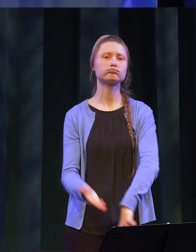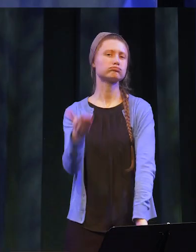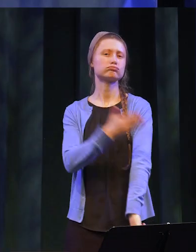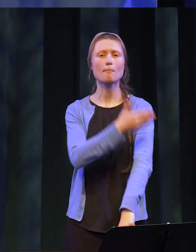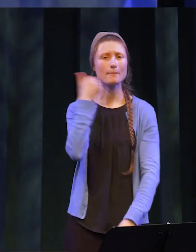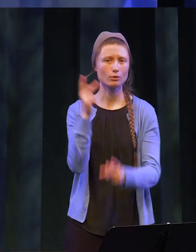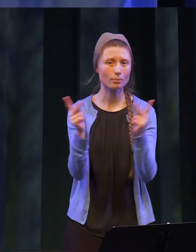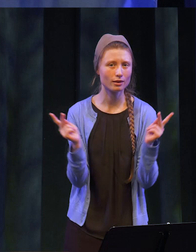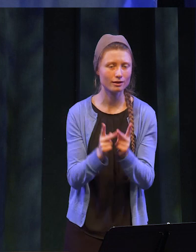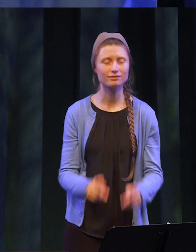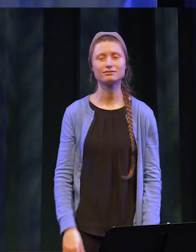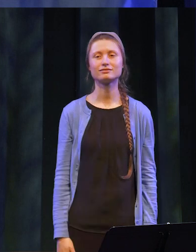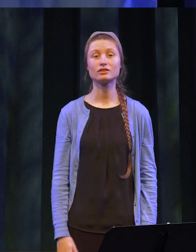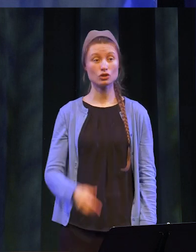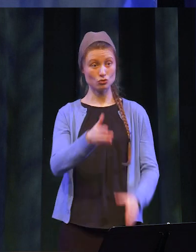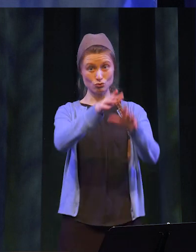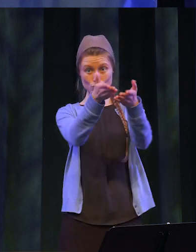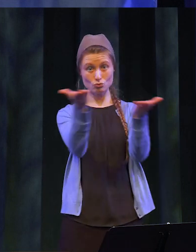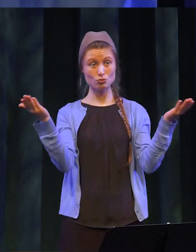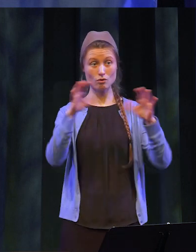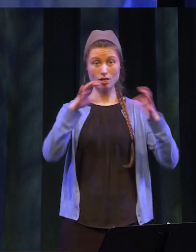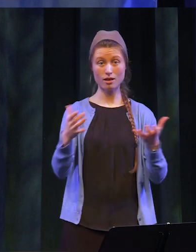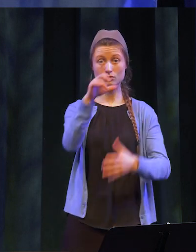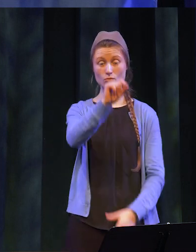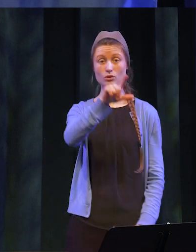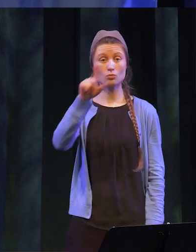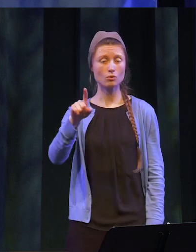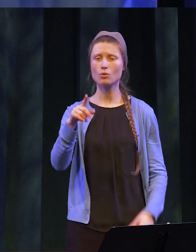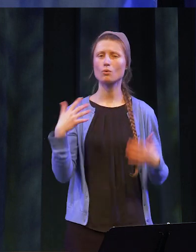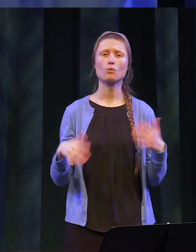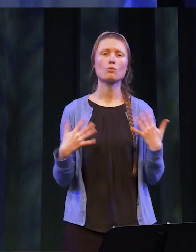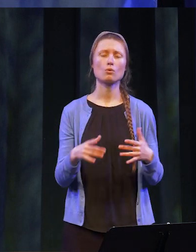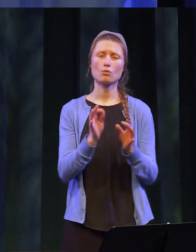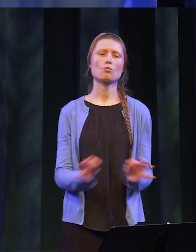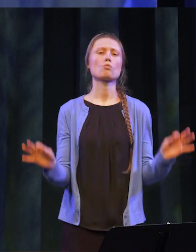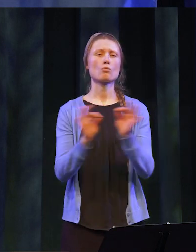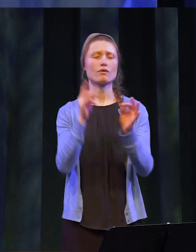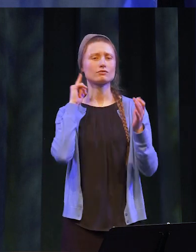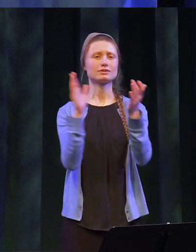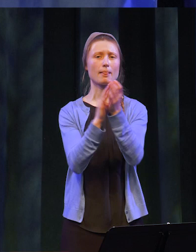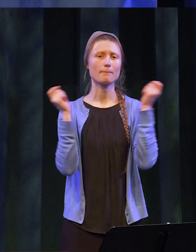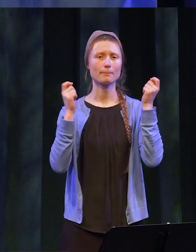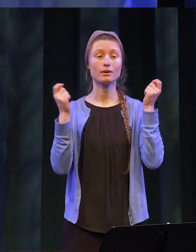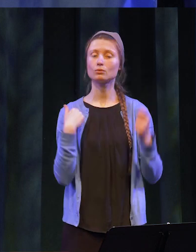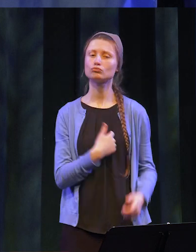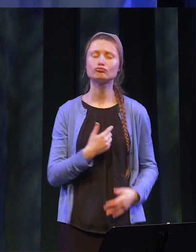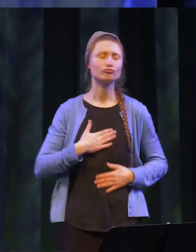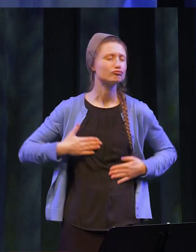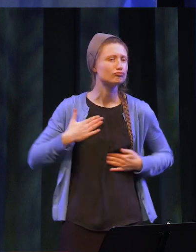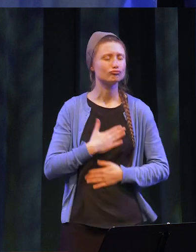YOU, Class of 2021, are really worth celebrating, and we truly appreciate the commitment you